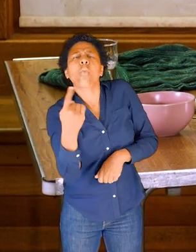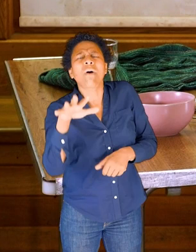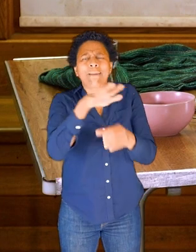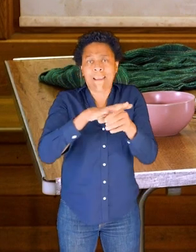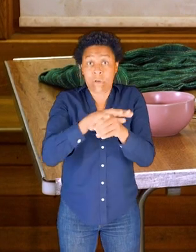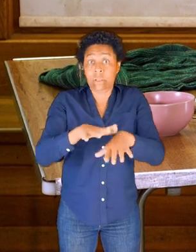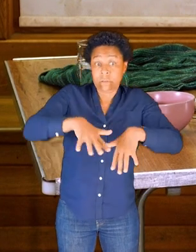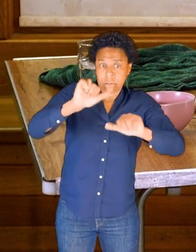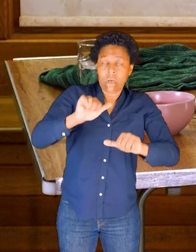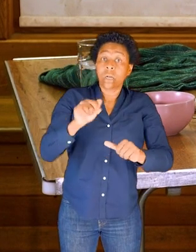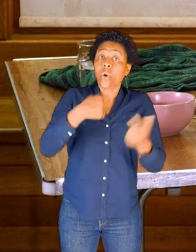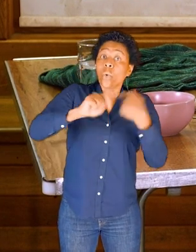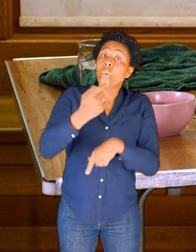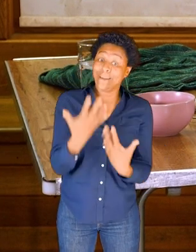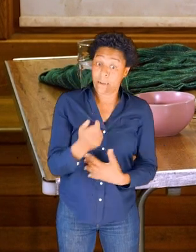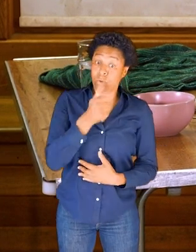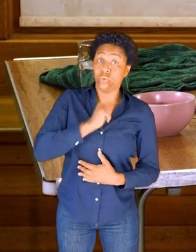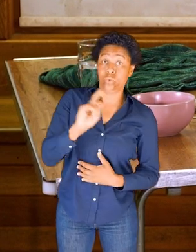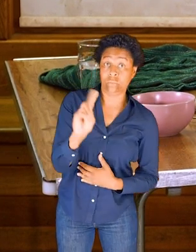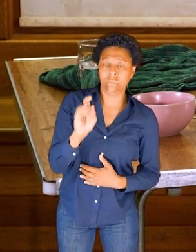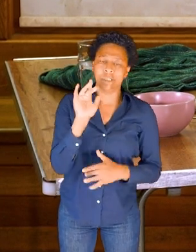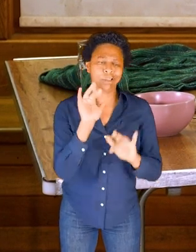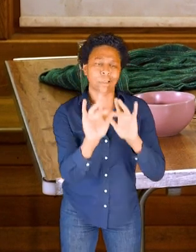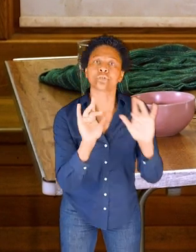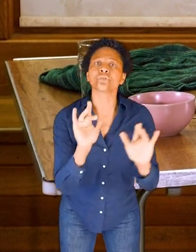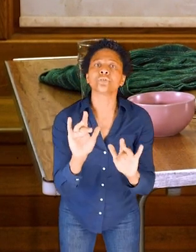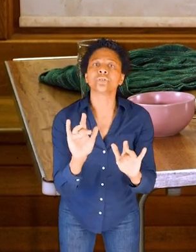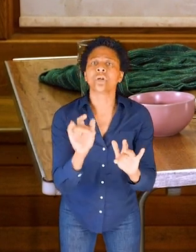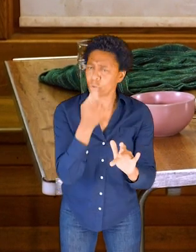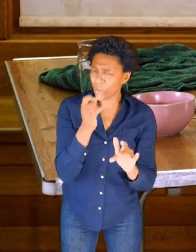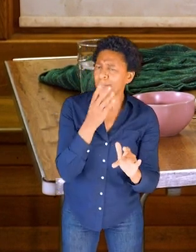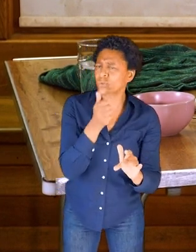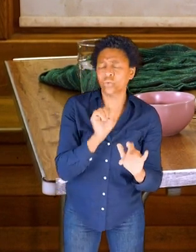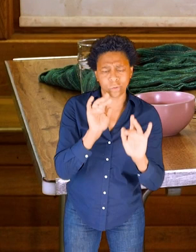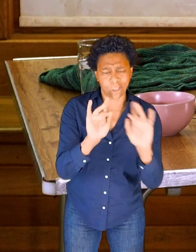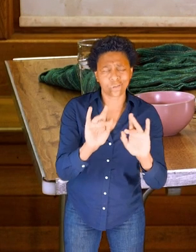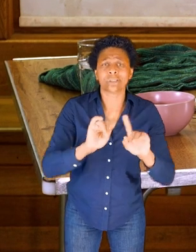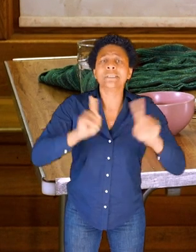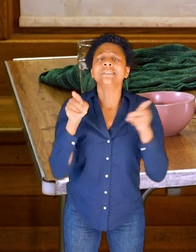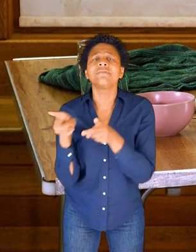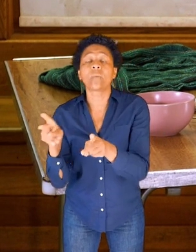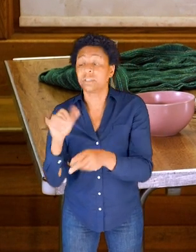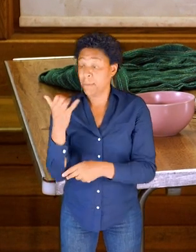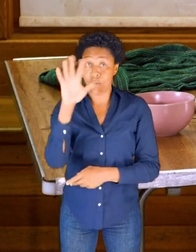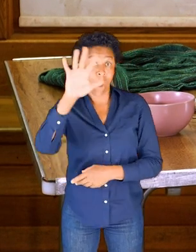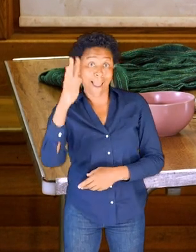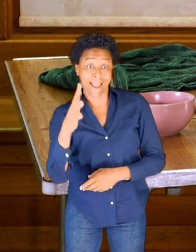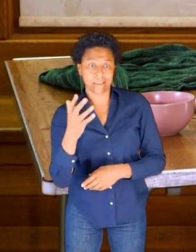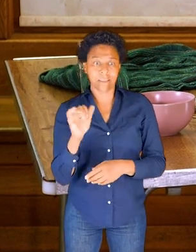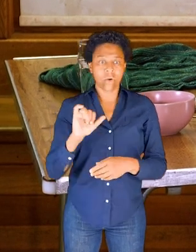where you are going to start, and we're going to use touch to start to explore. We can use touch in different ways--you might, for example, use your hands or